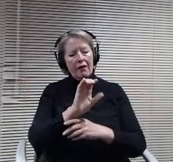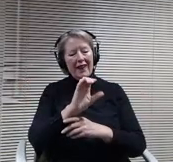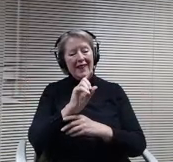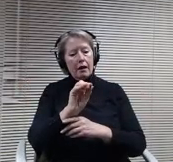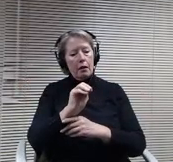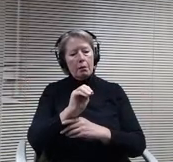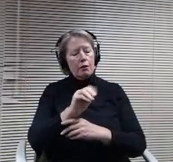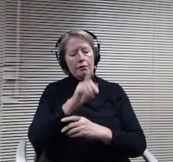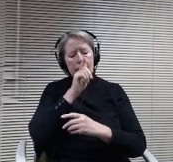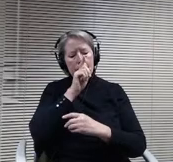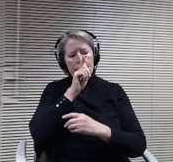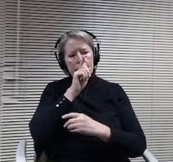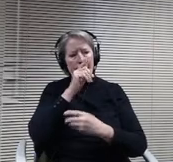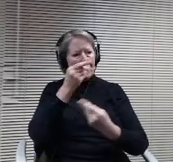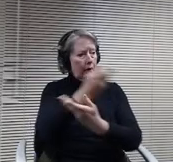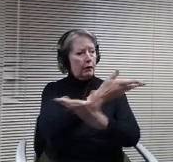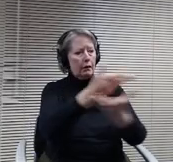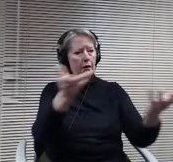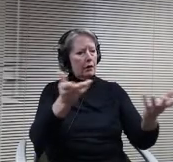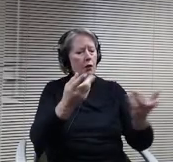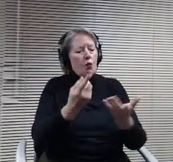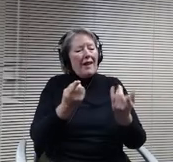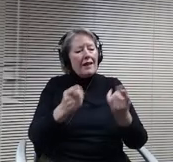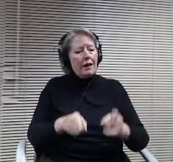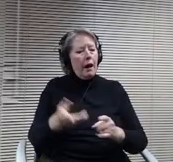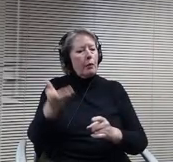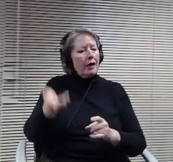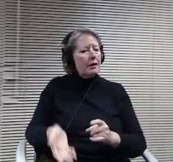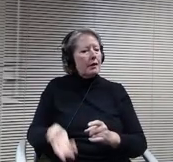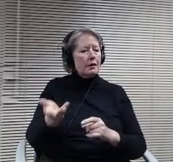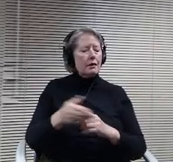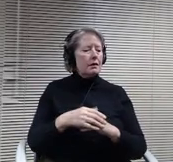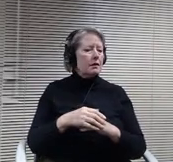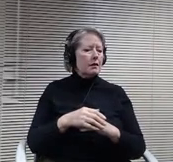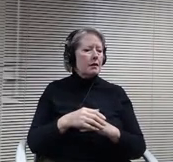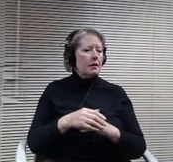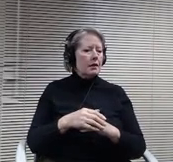what has happened and the penalties of law are pretty